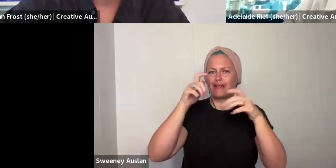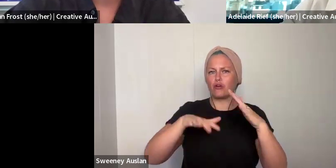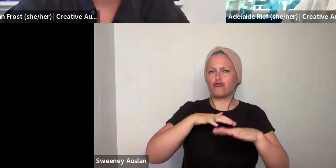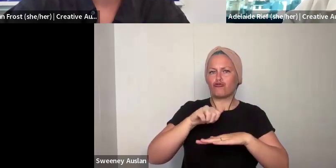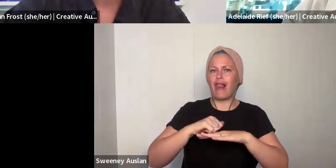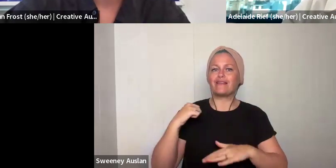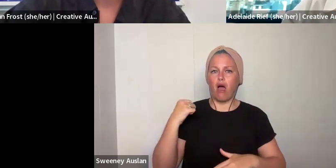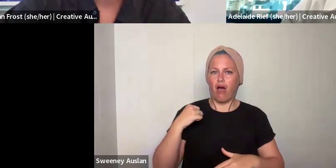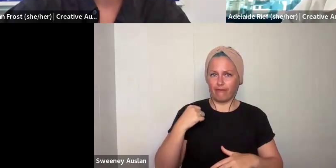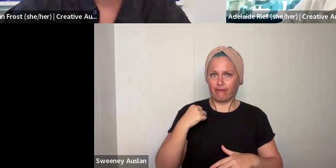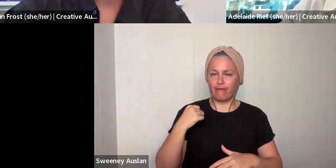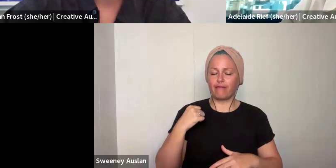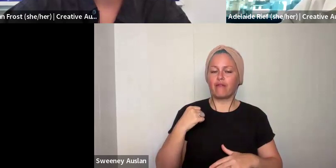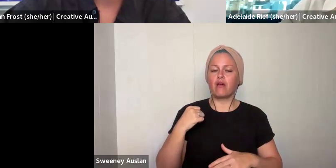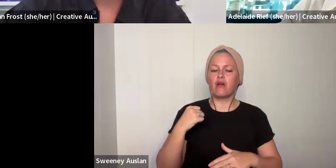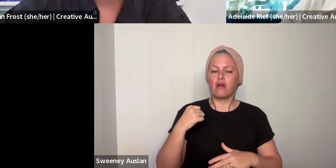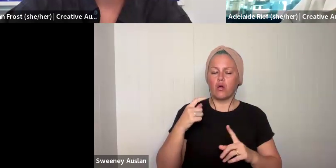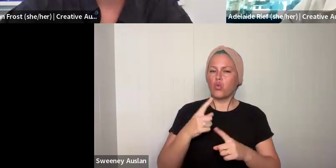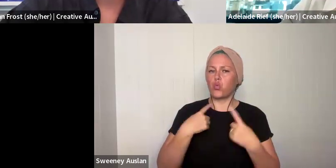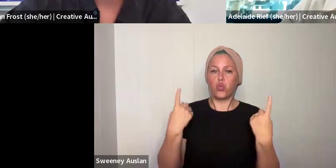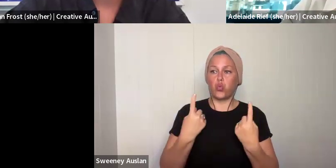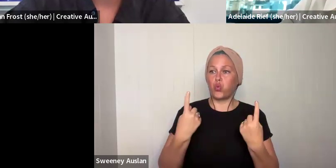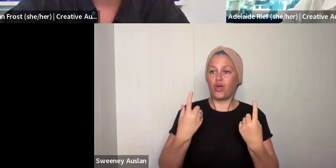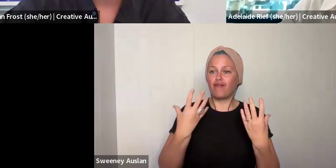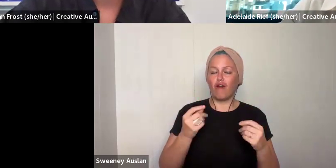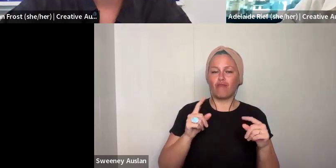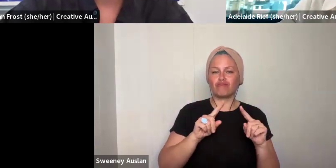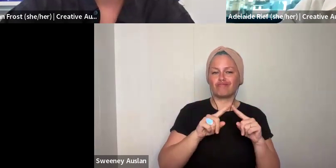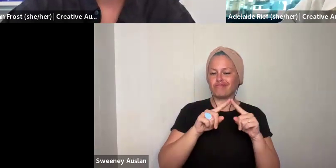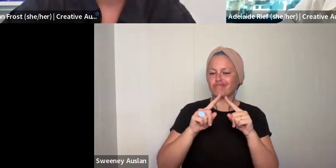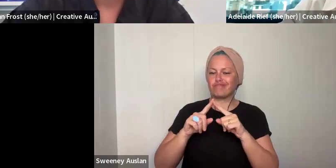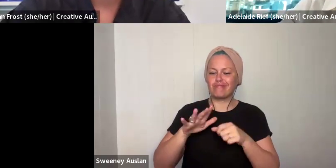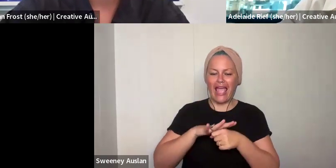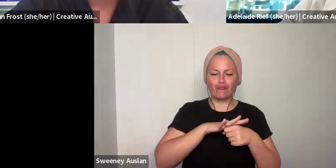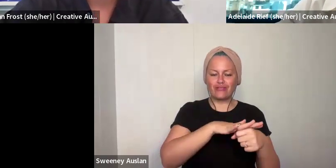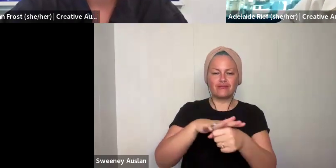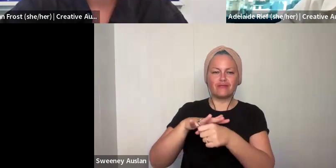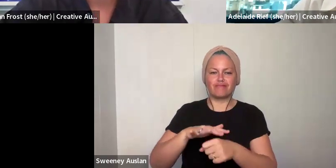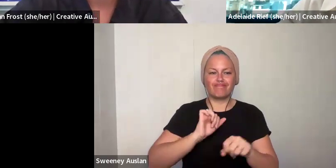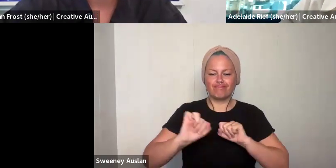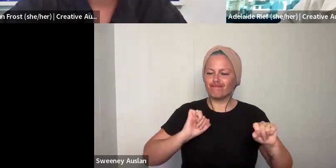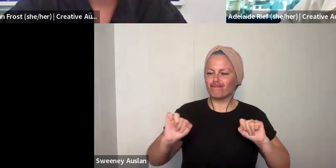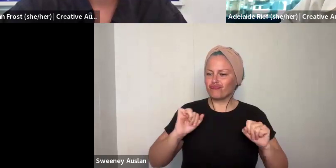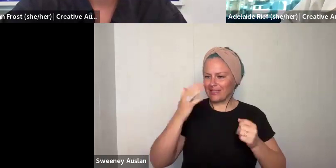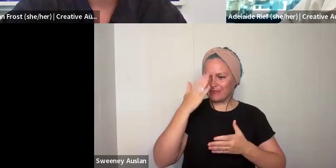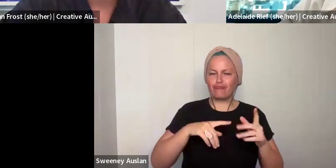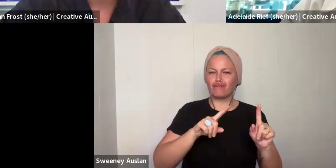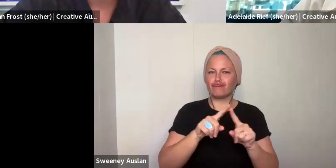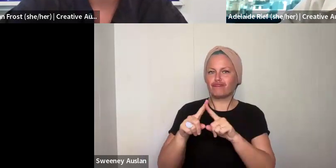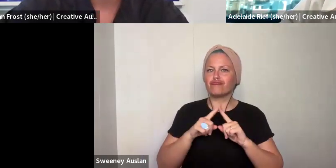Australia staff, and we all come from different parts of the sector and have different experience,